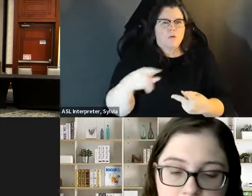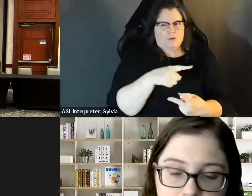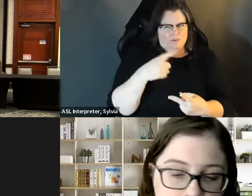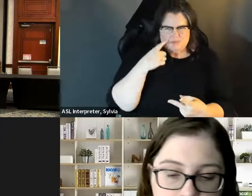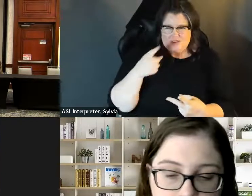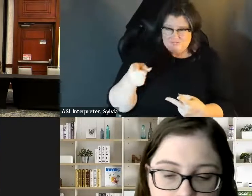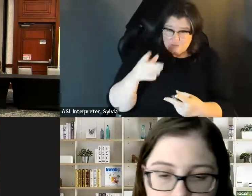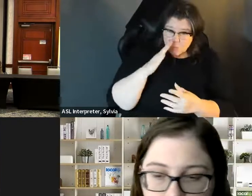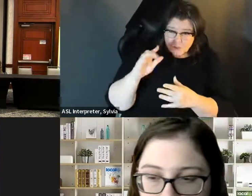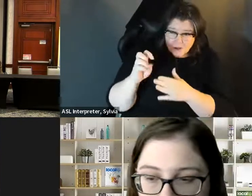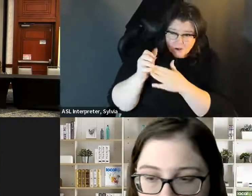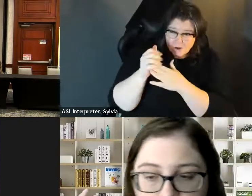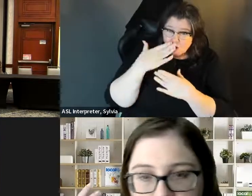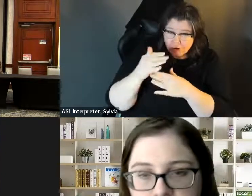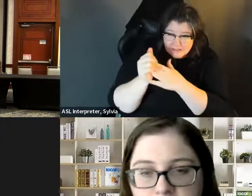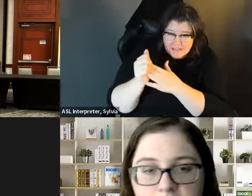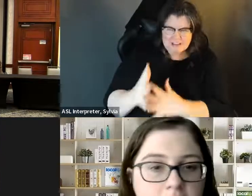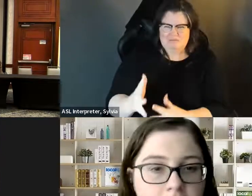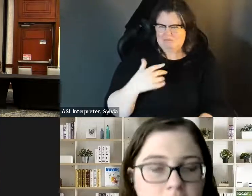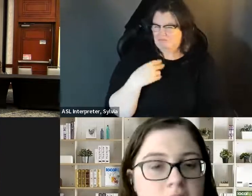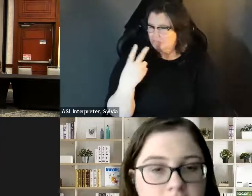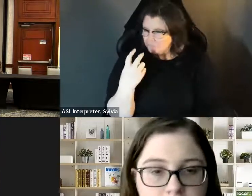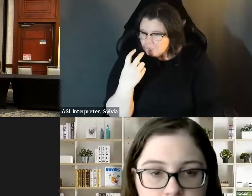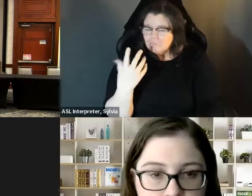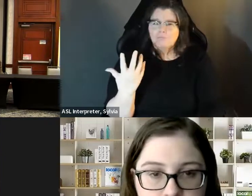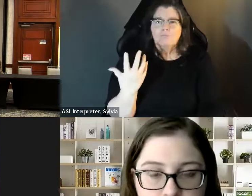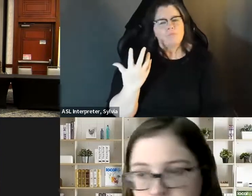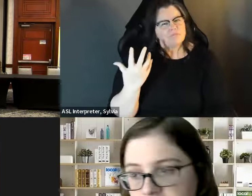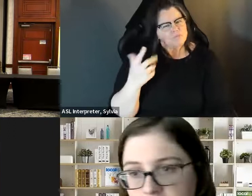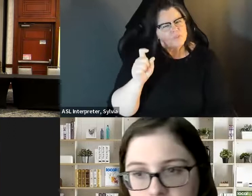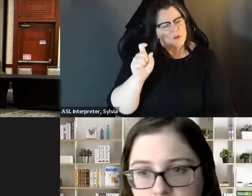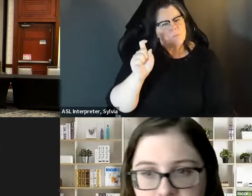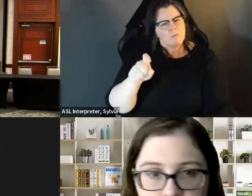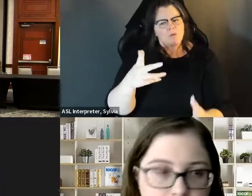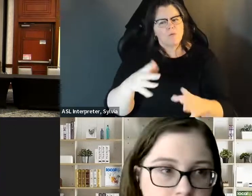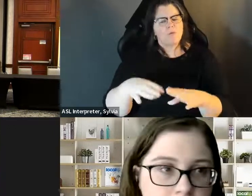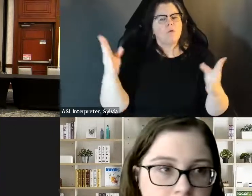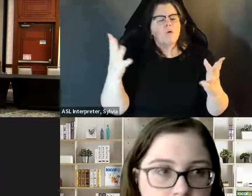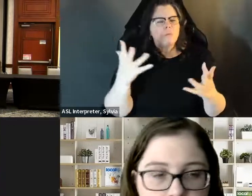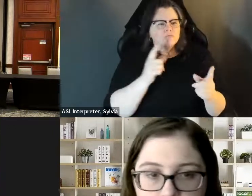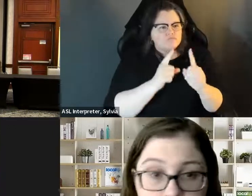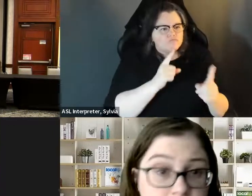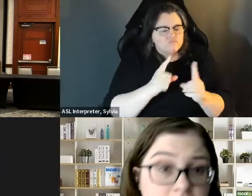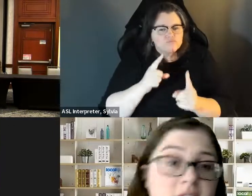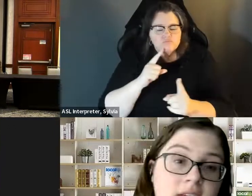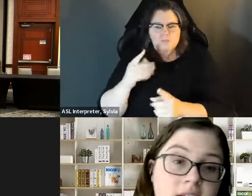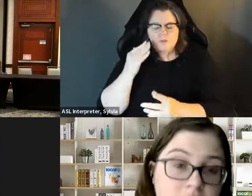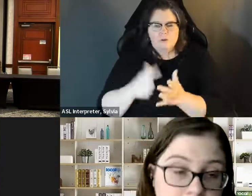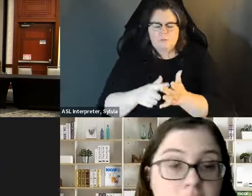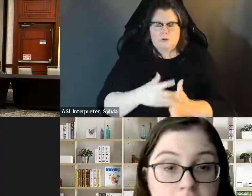Why they feel that way, and working to change the attitudes, you know, if if it's if the question is that they believe someone is not capable of running for office with the disability or they're not going to be a good leader, I think they're there's you know we have With the question is if they' re not going to be a good